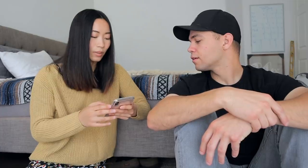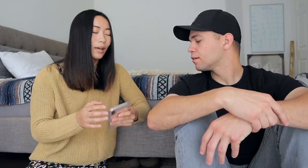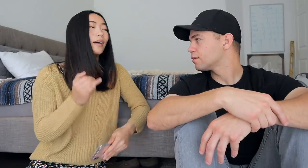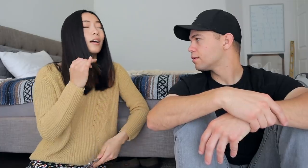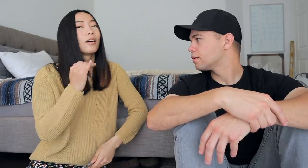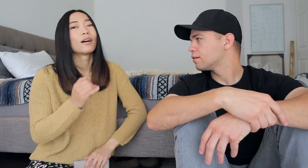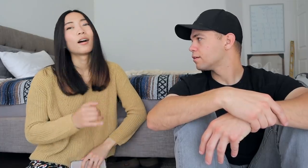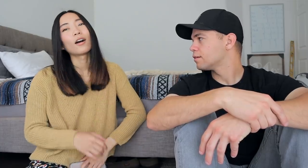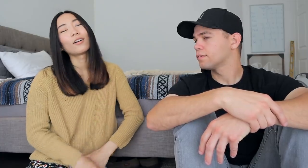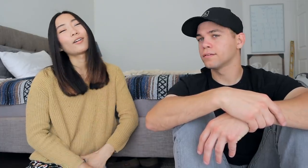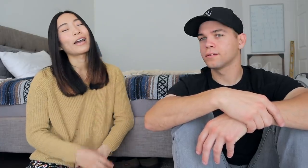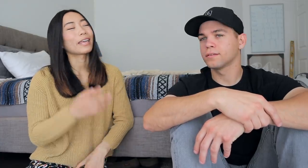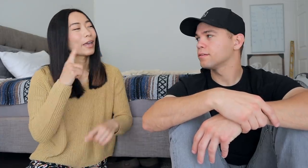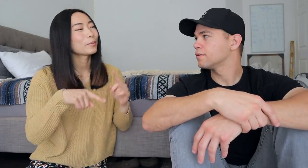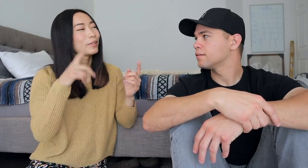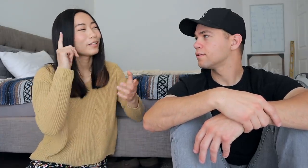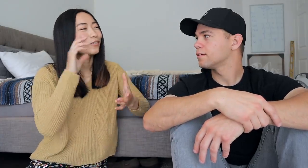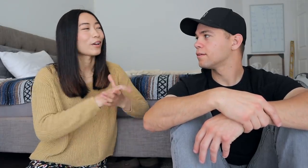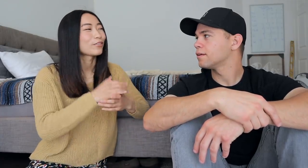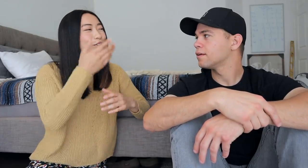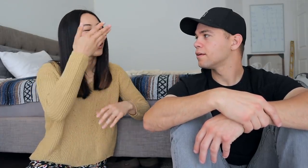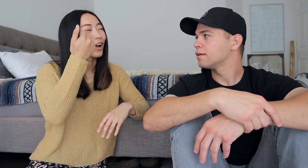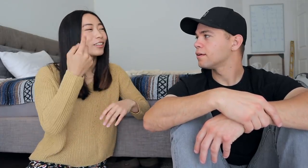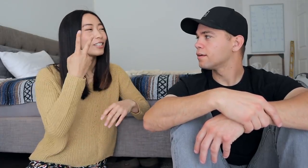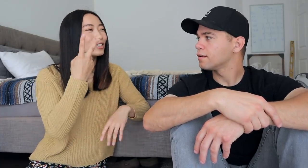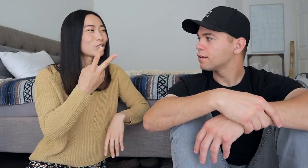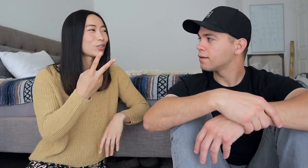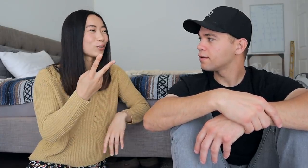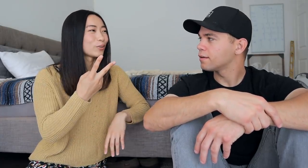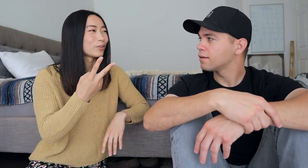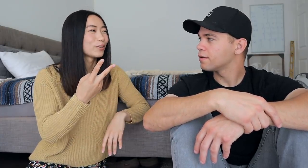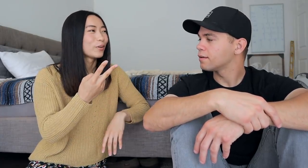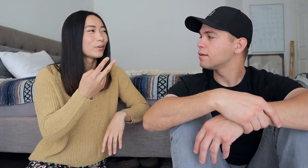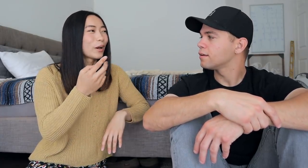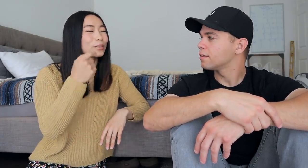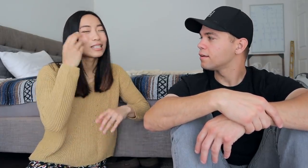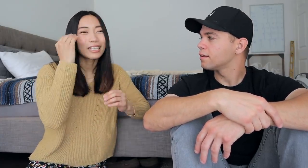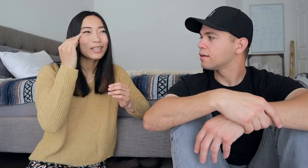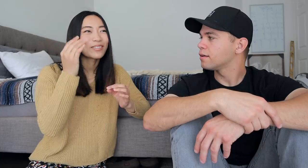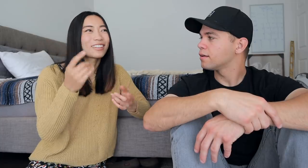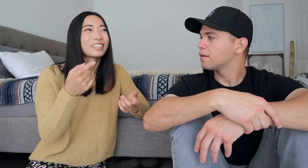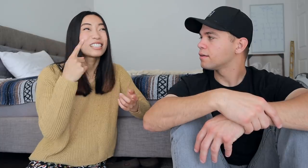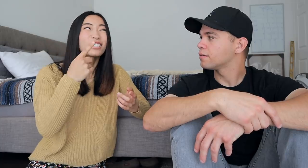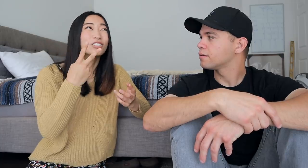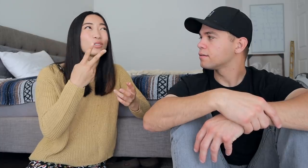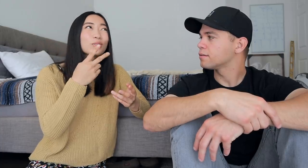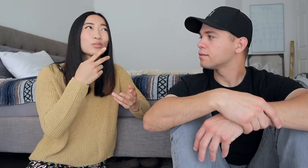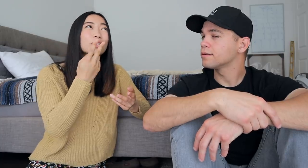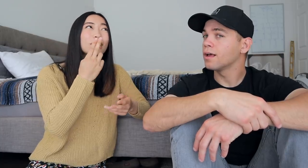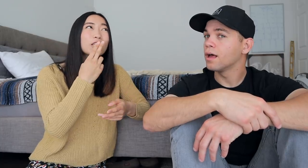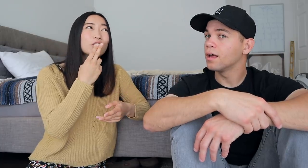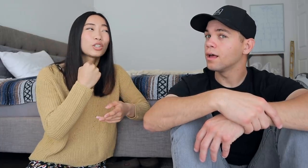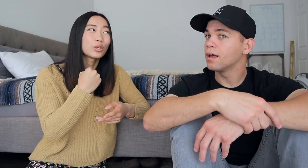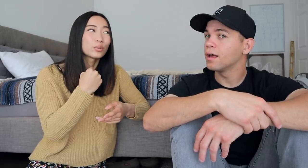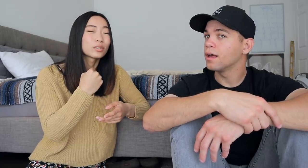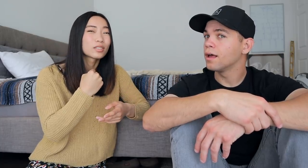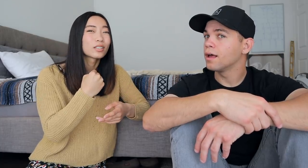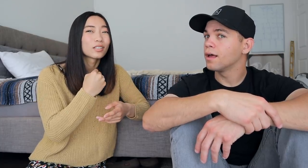Oh Oh I can't believe I forgot these two I was thinking of these. These are two really cute